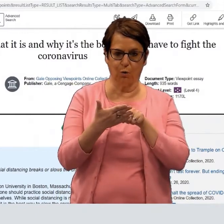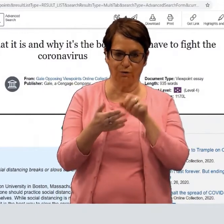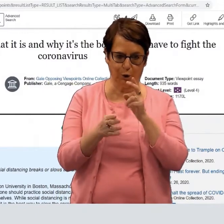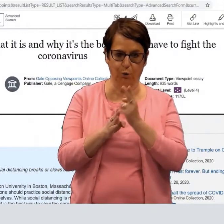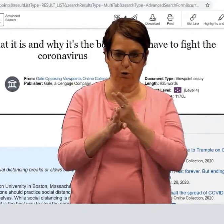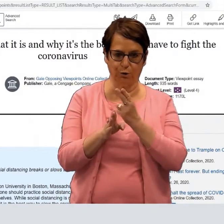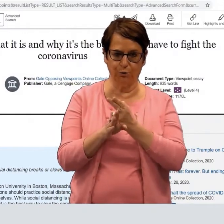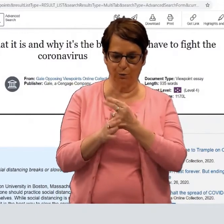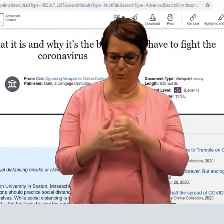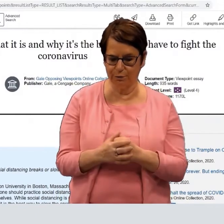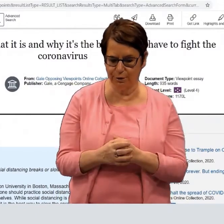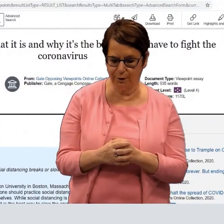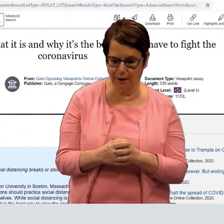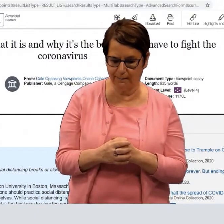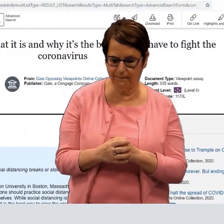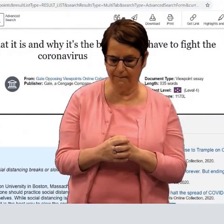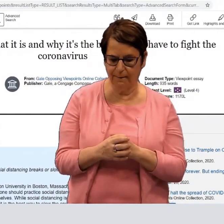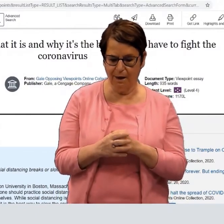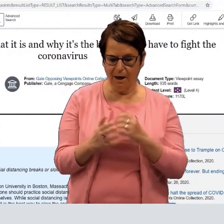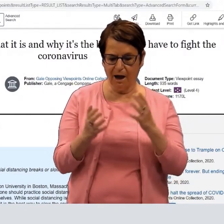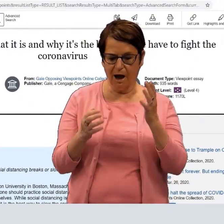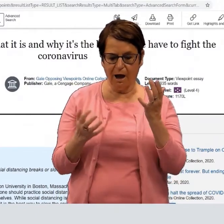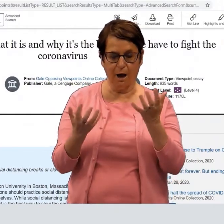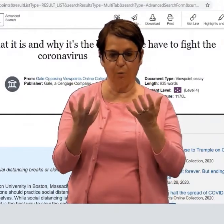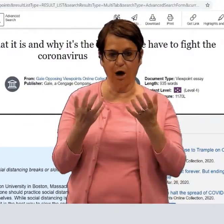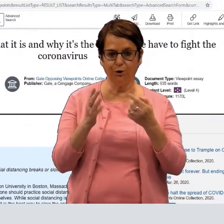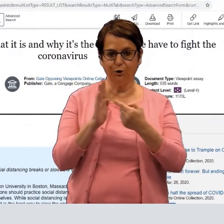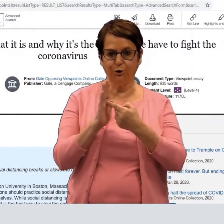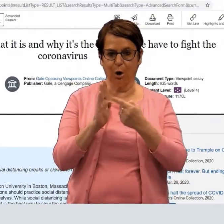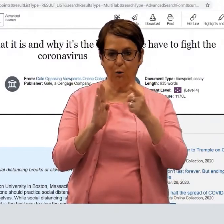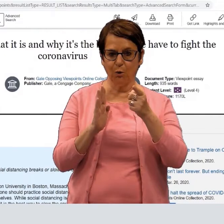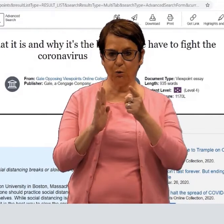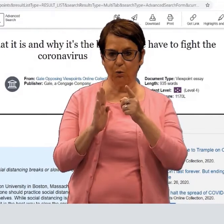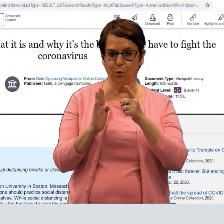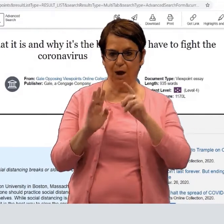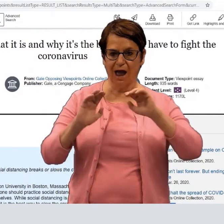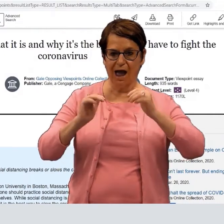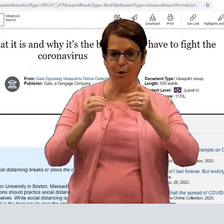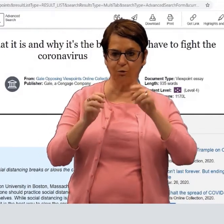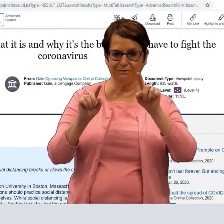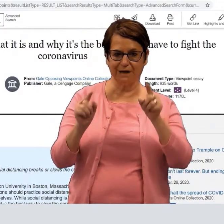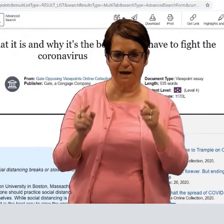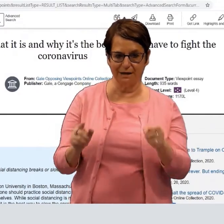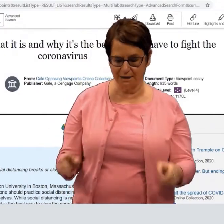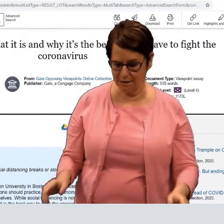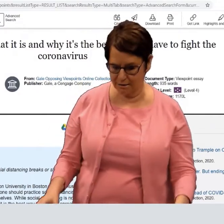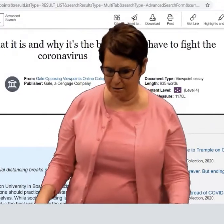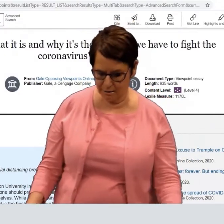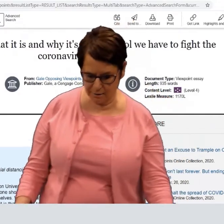That's basically one article you can use. I want to show you how to cite it.